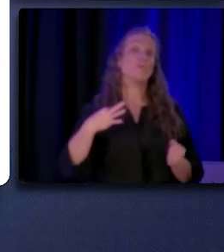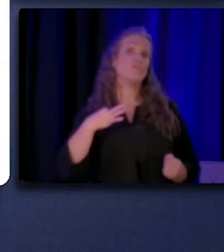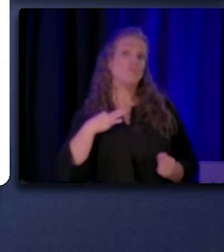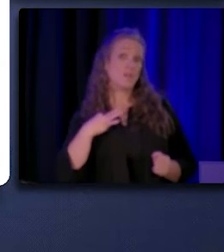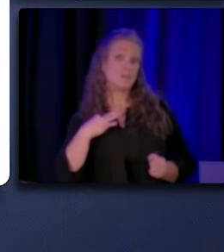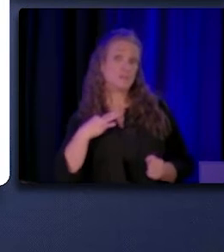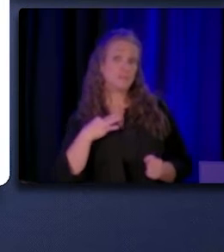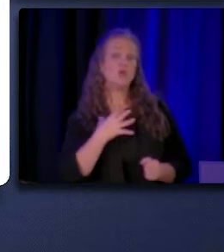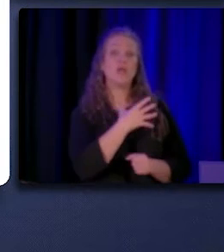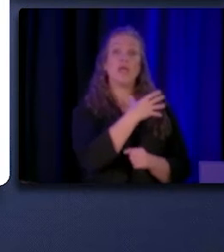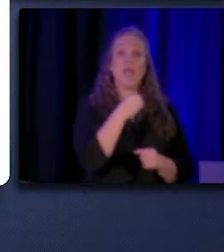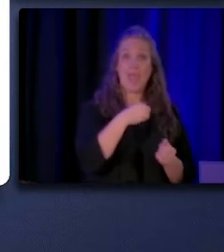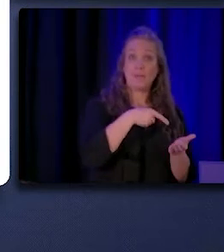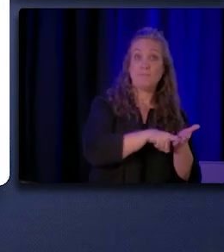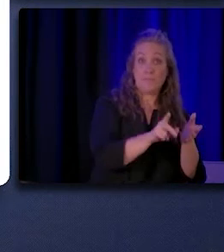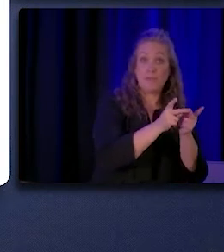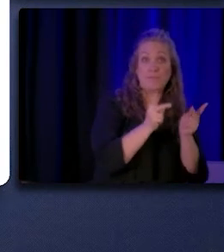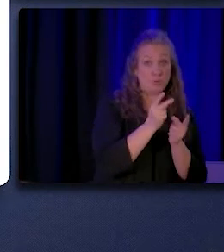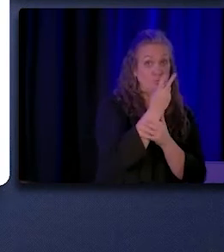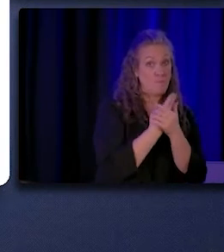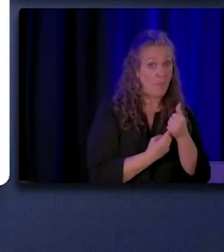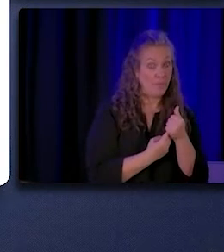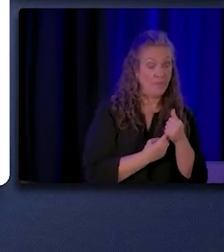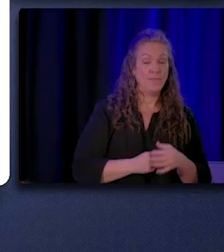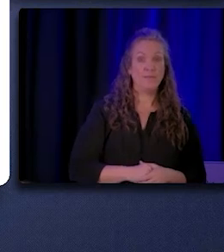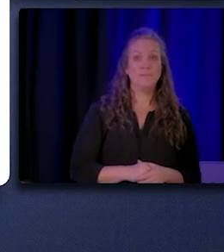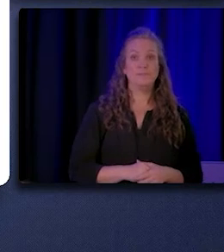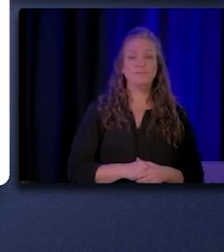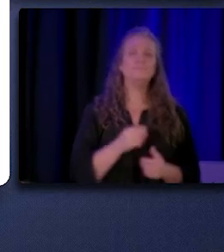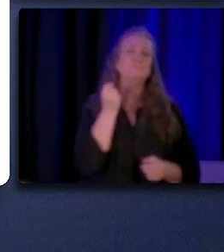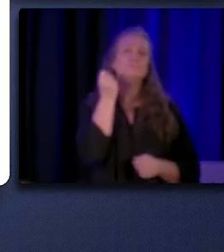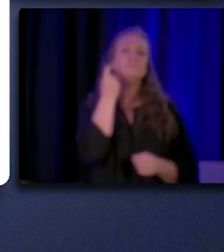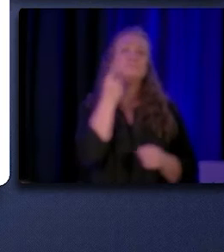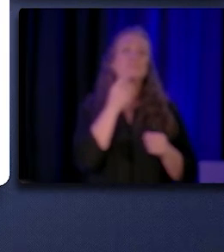and in paid positions. So the initial goal of our project